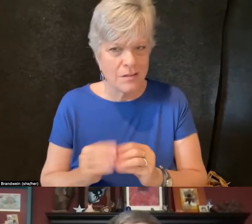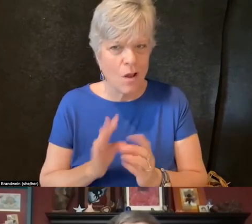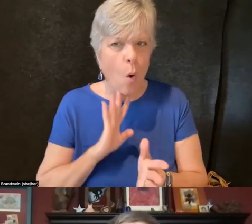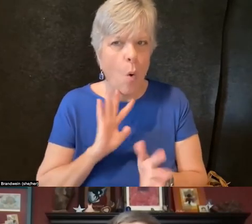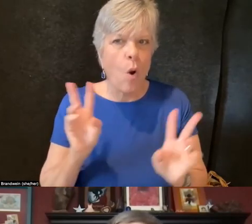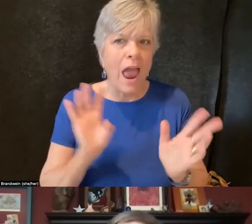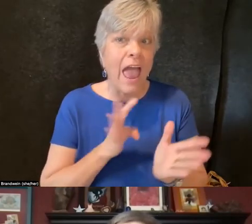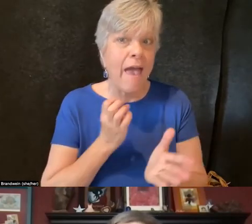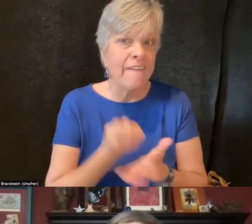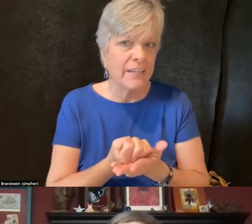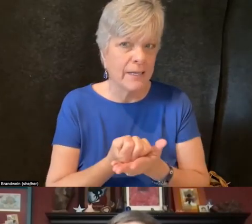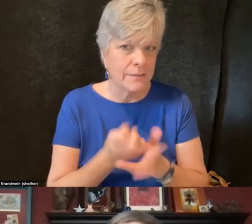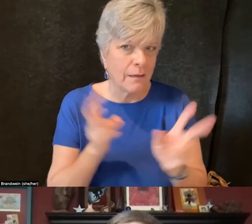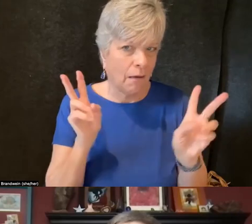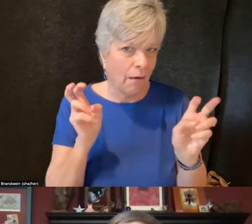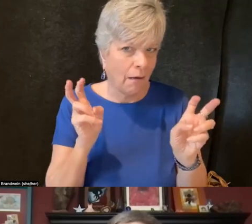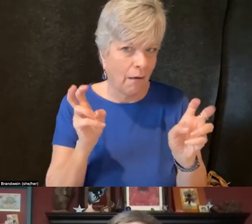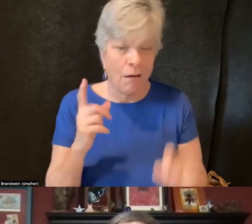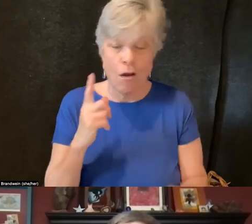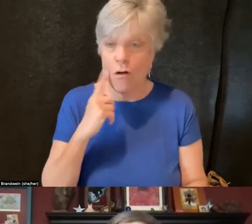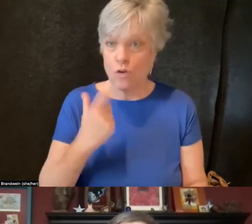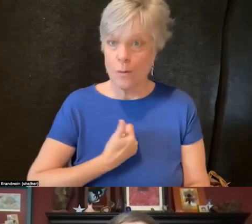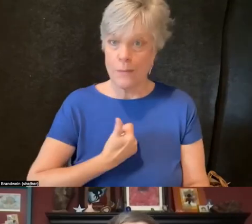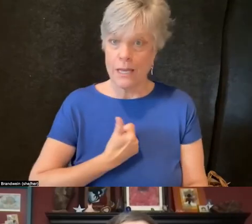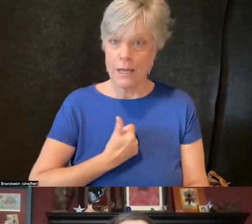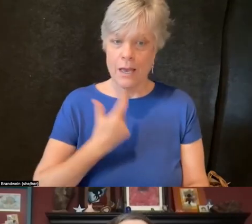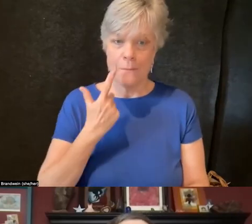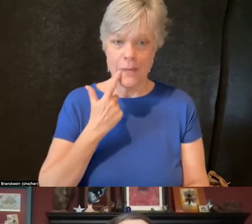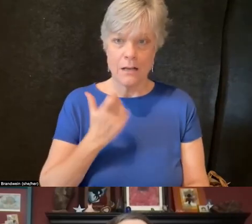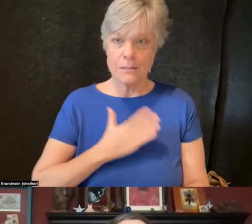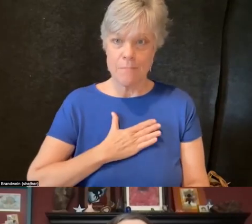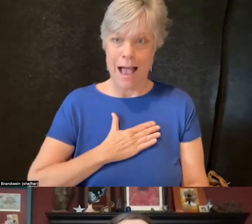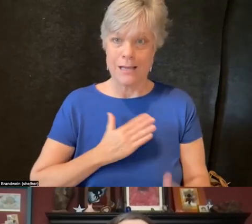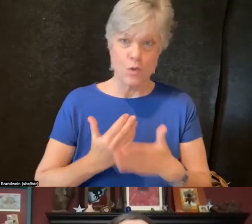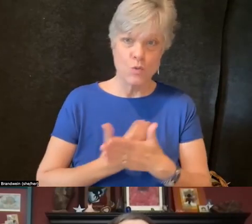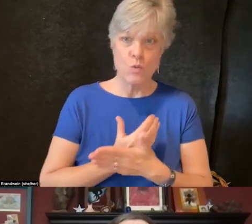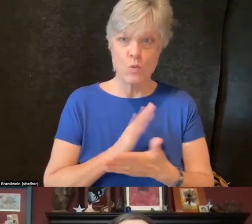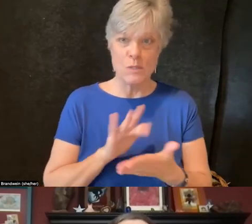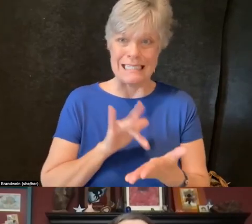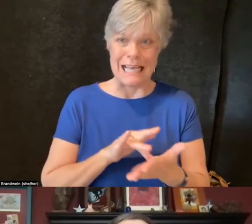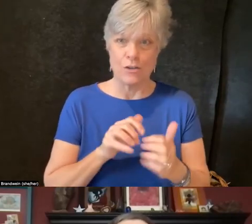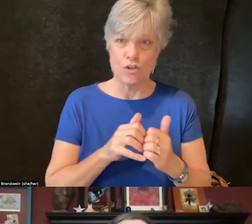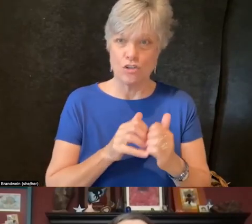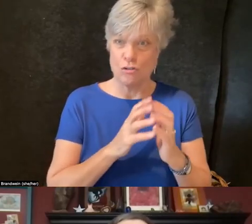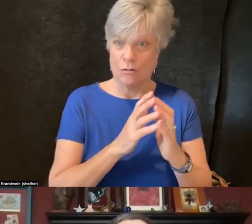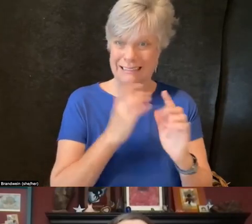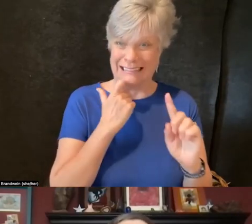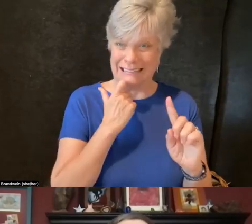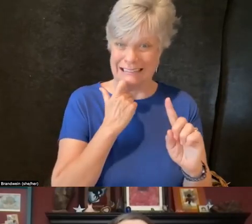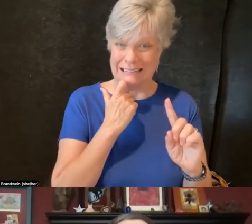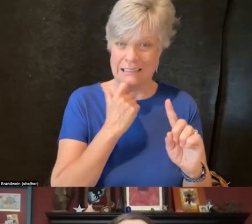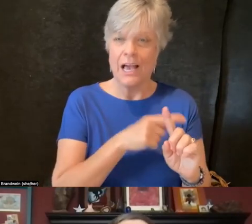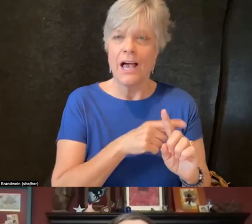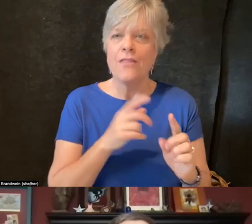And for me being a new center, the challenge is that chicken or the egg question